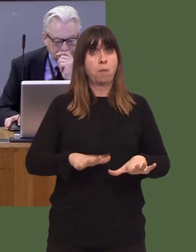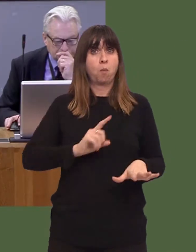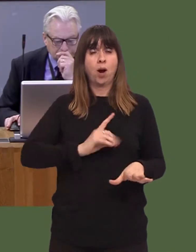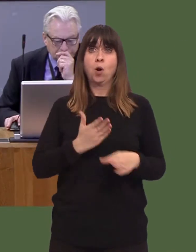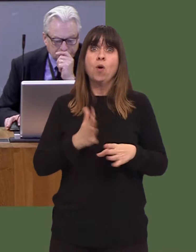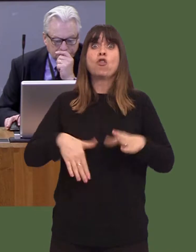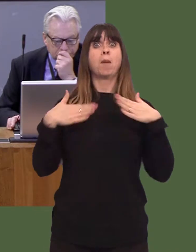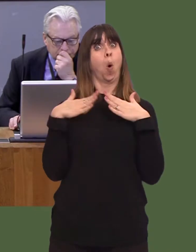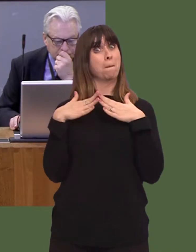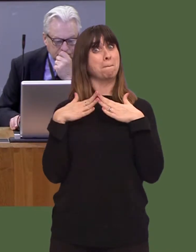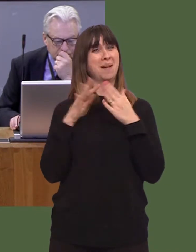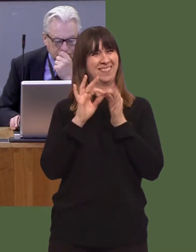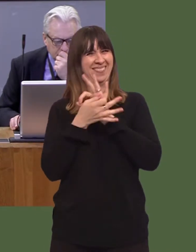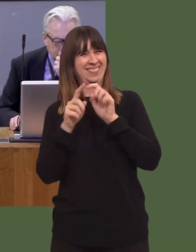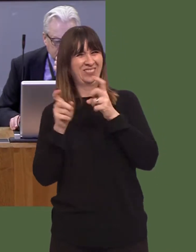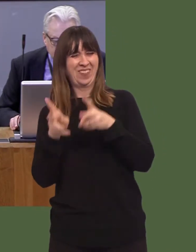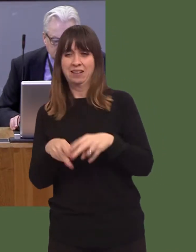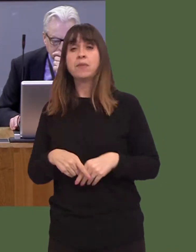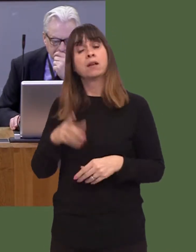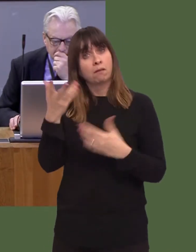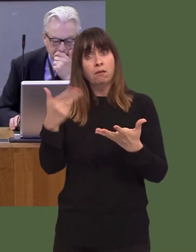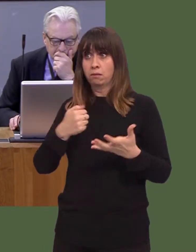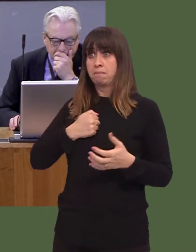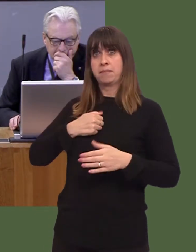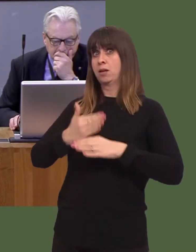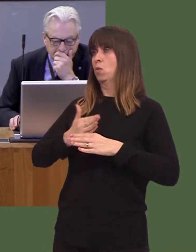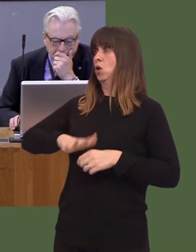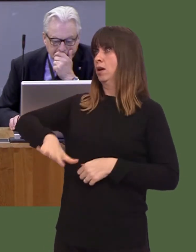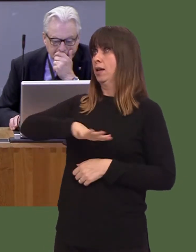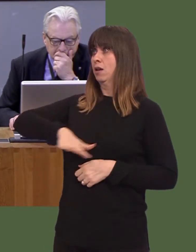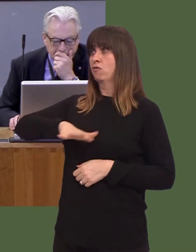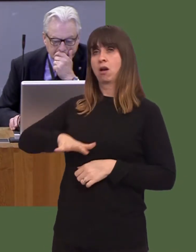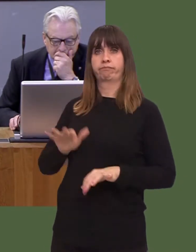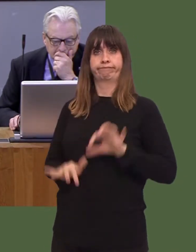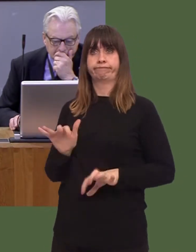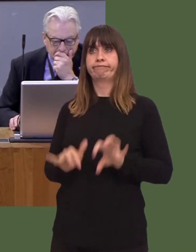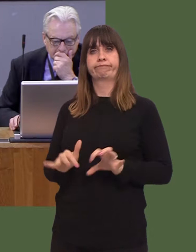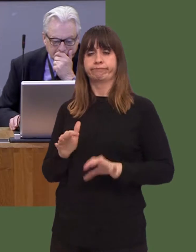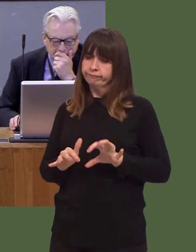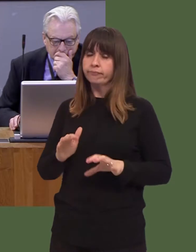One of the problems that homeworkers face in my constituency and in other parts, particularly of north Wales, is poor broadband connectivity.